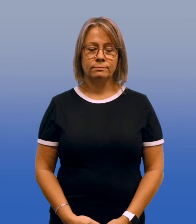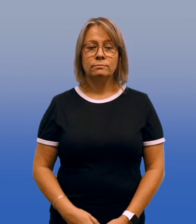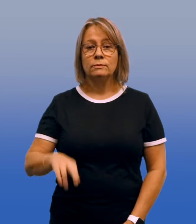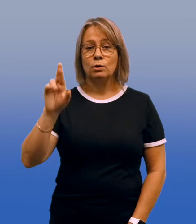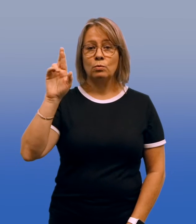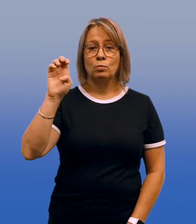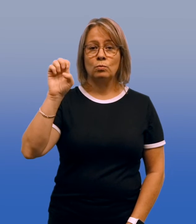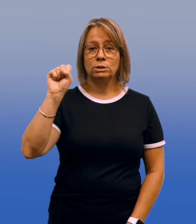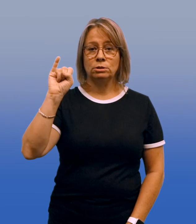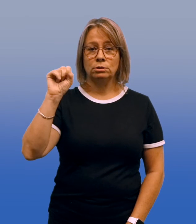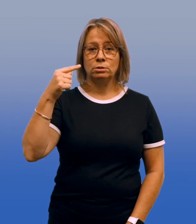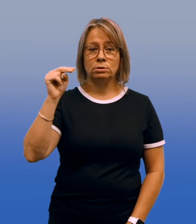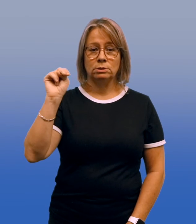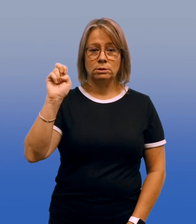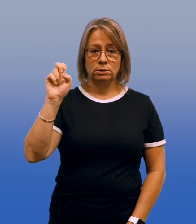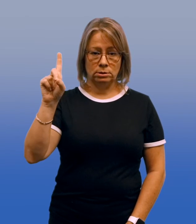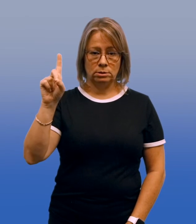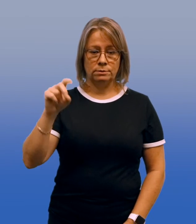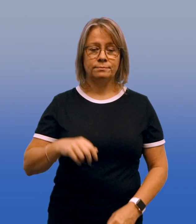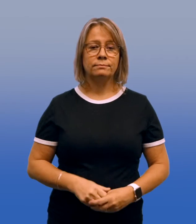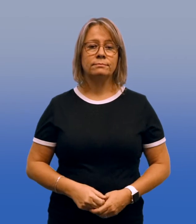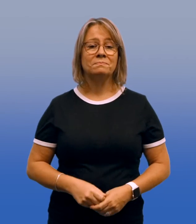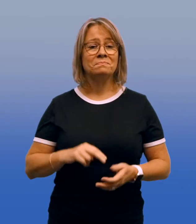Resigned